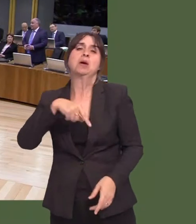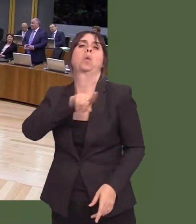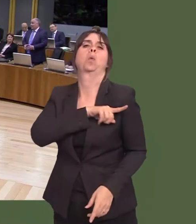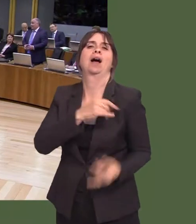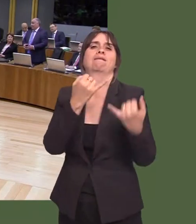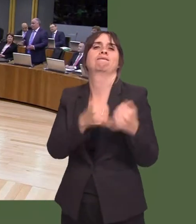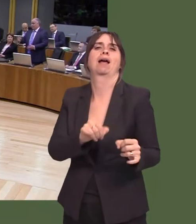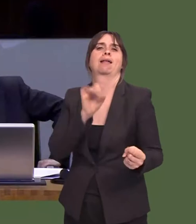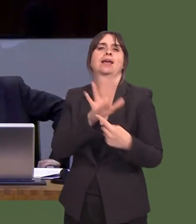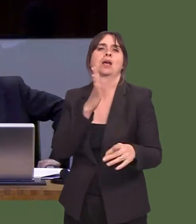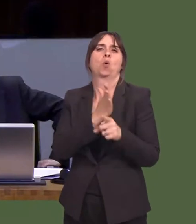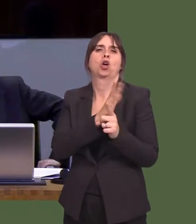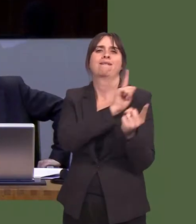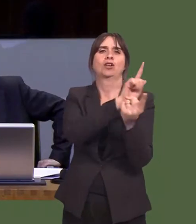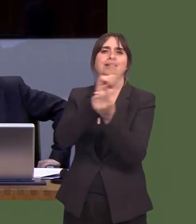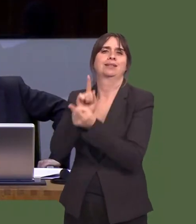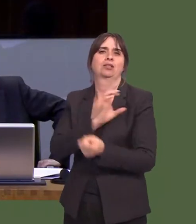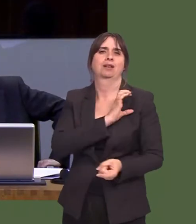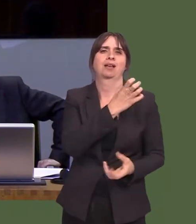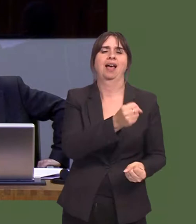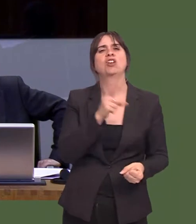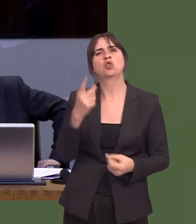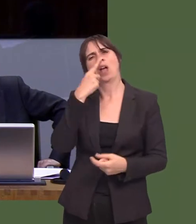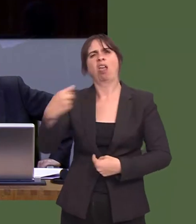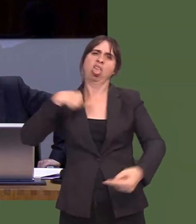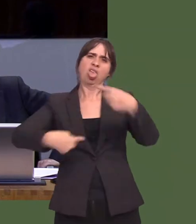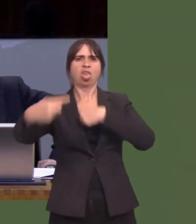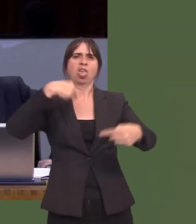So, you can carry on with the pot shots, but people who get a cancer diagnosis deserve